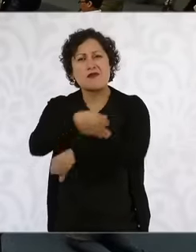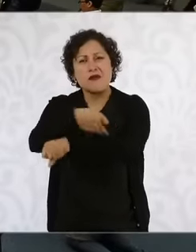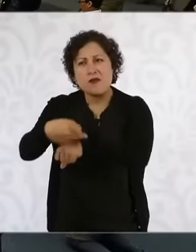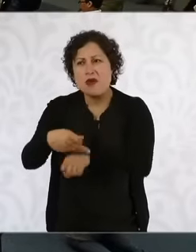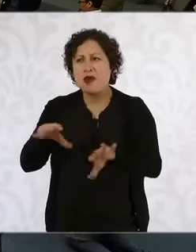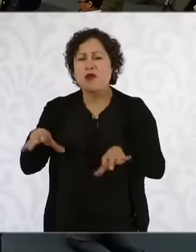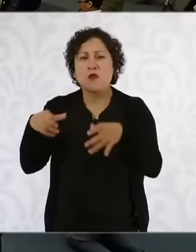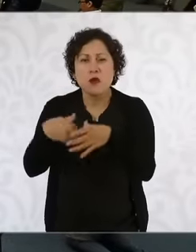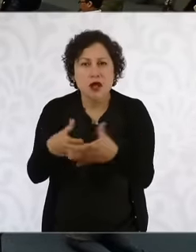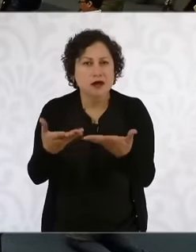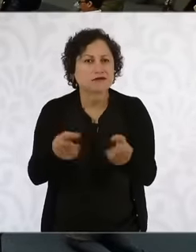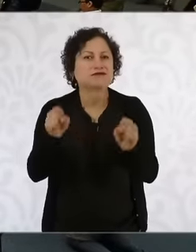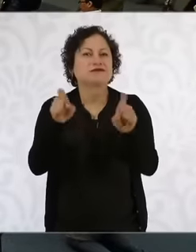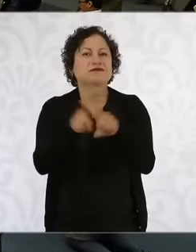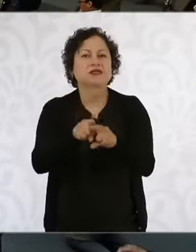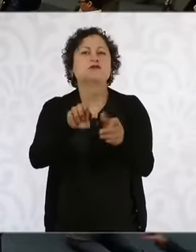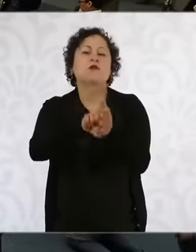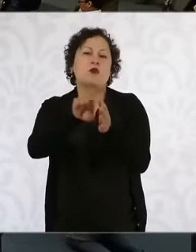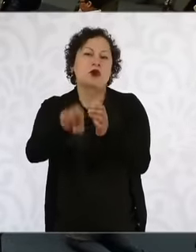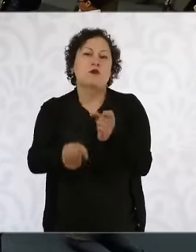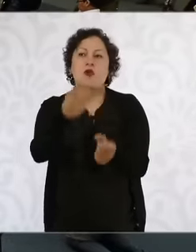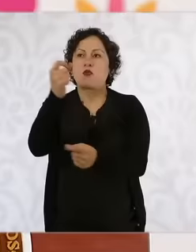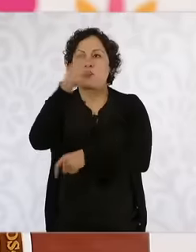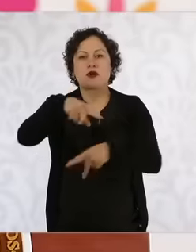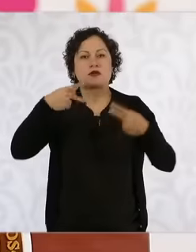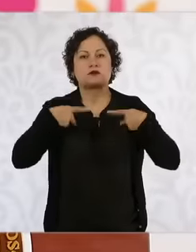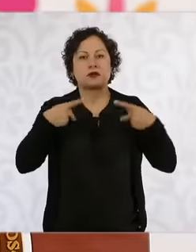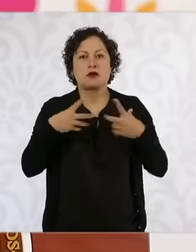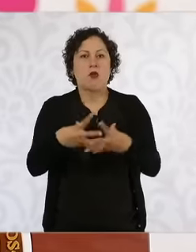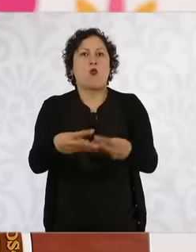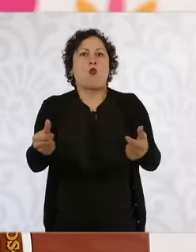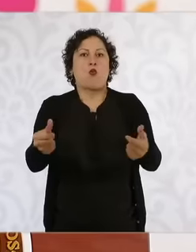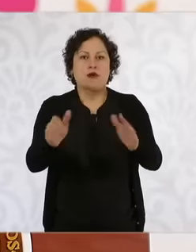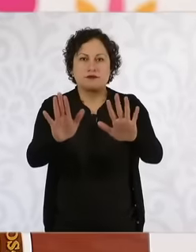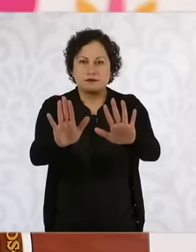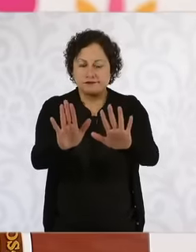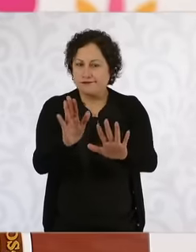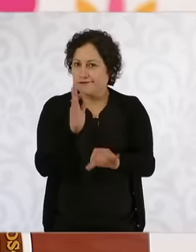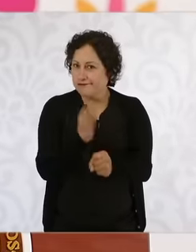also have a situation of missing persons, I would not like to because of the controversy. of the issues talk about